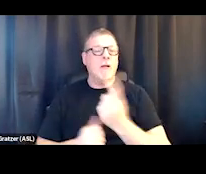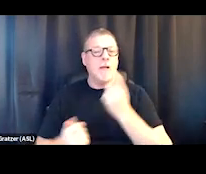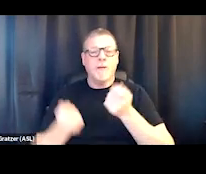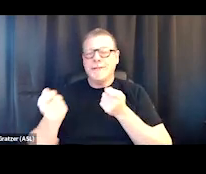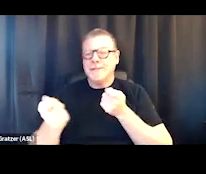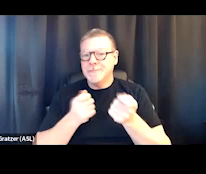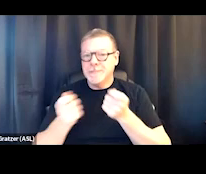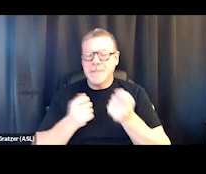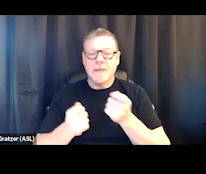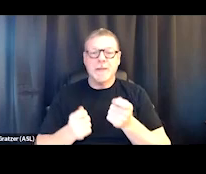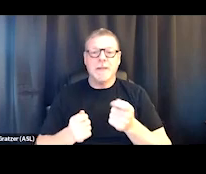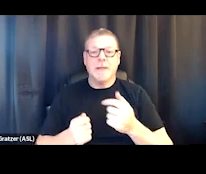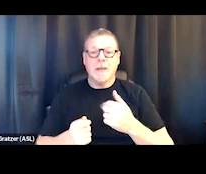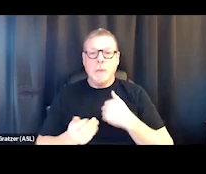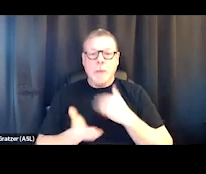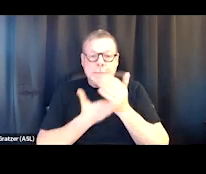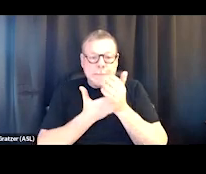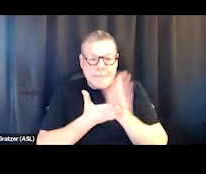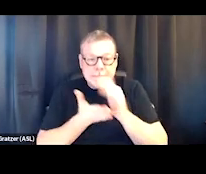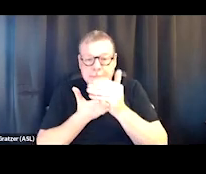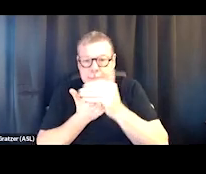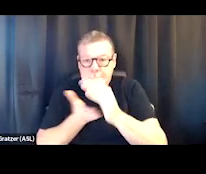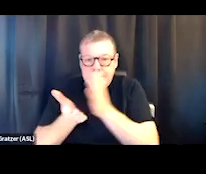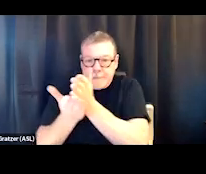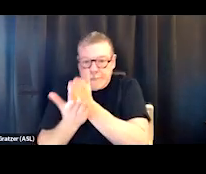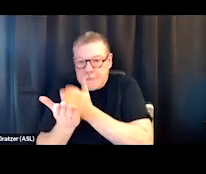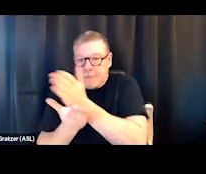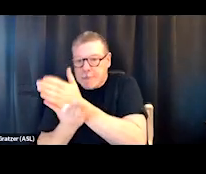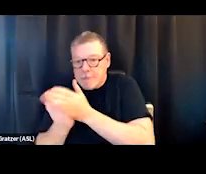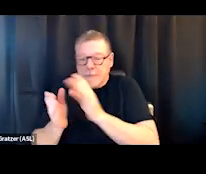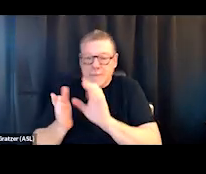you know, we're rationing inadequate resources,